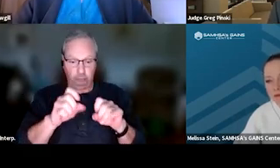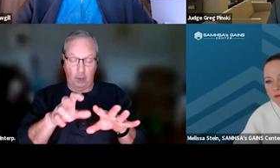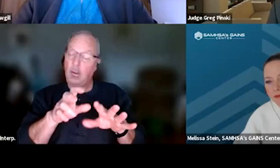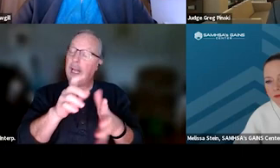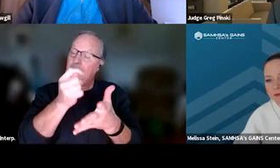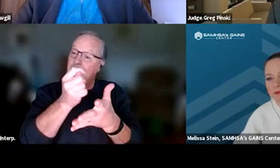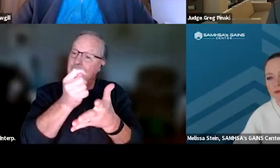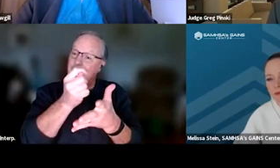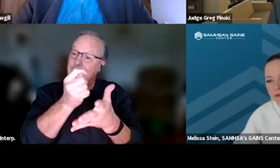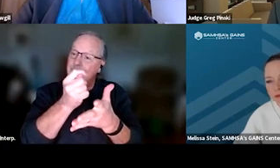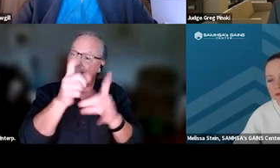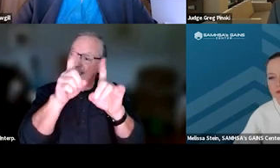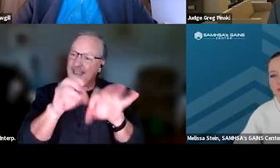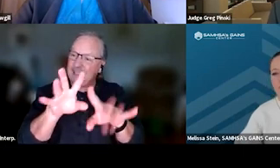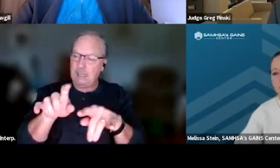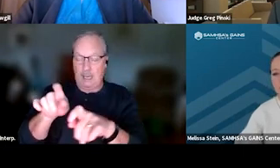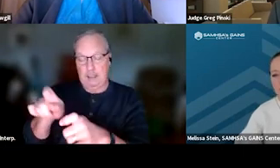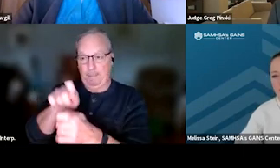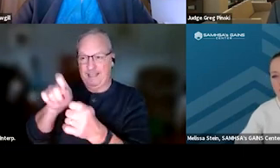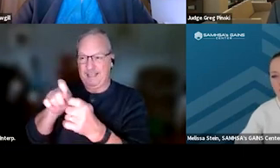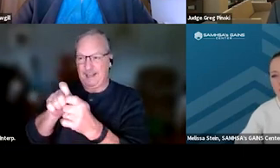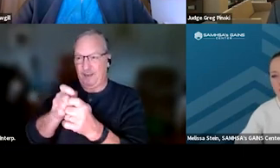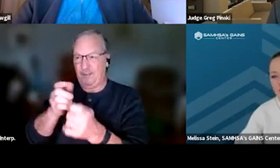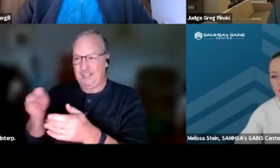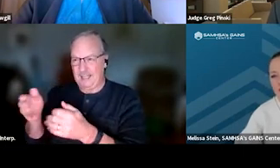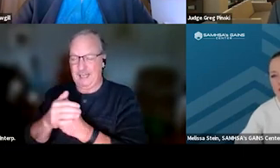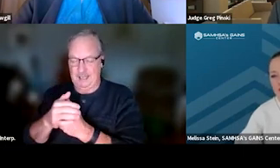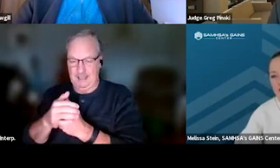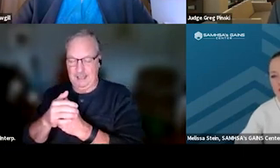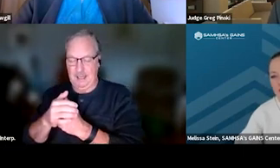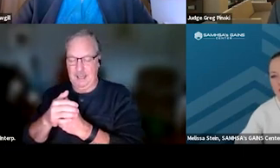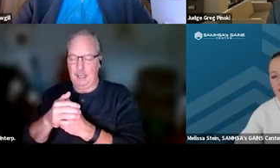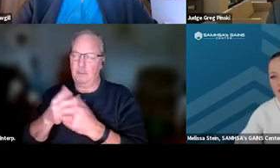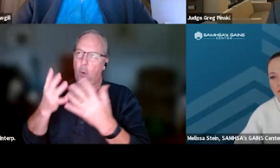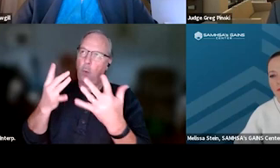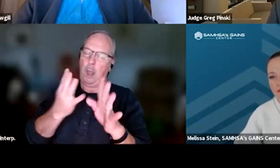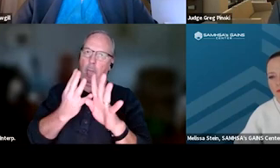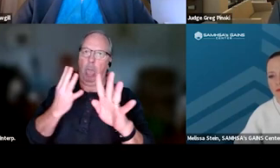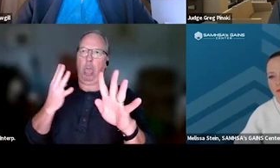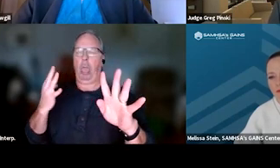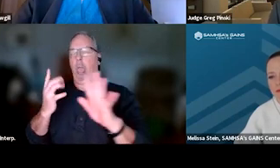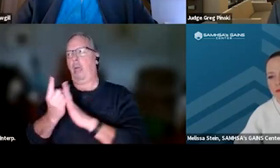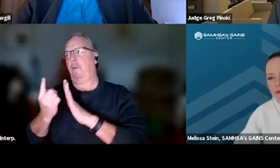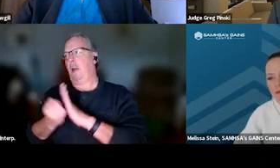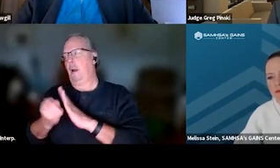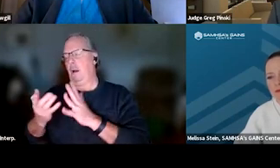And there were times where people had to wait in line for a half an hour in order to be able to provide a drug test.